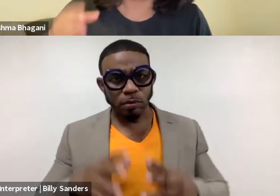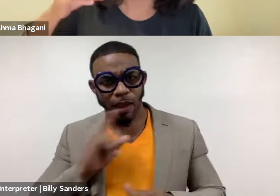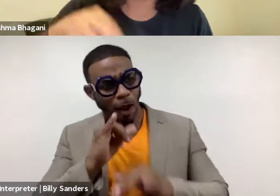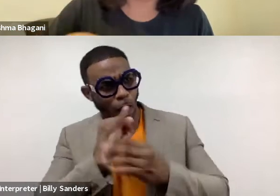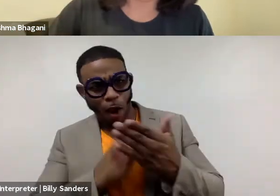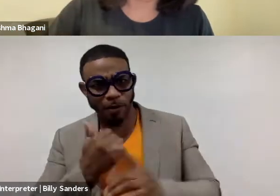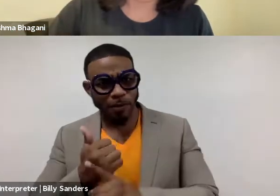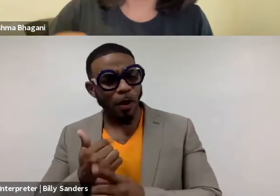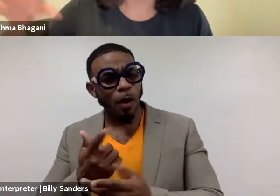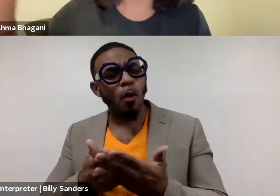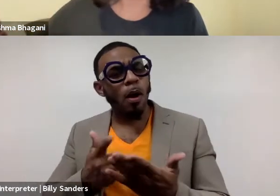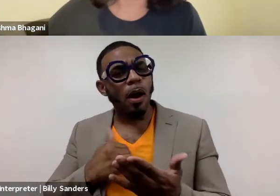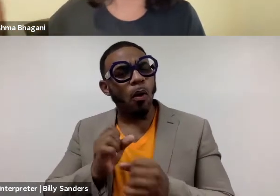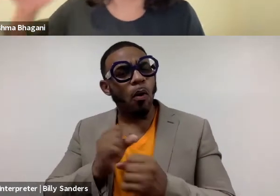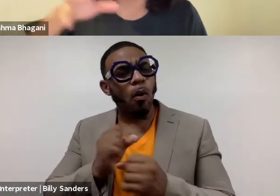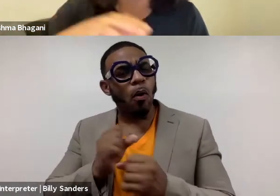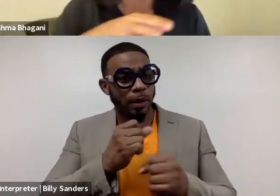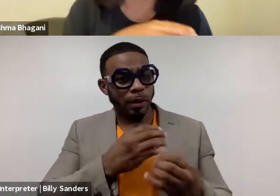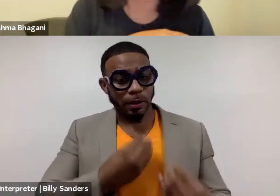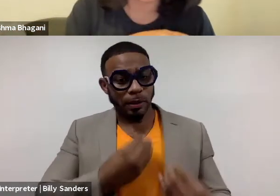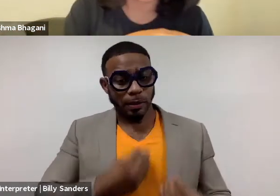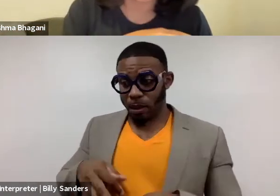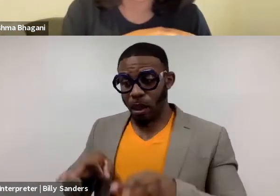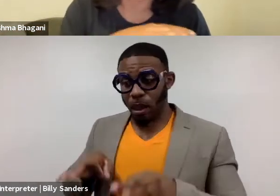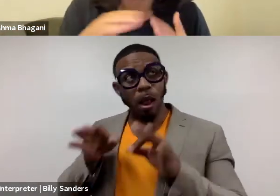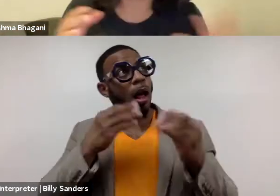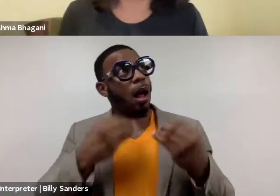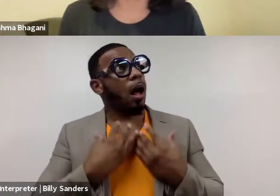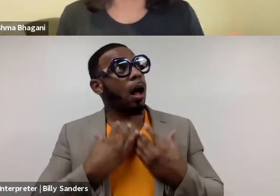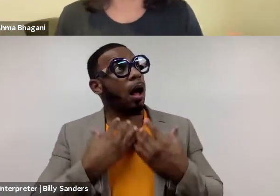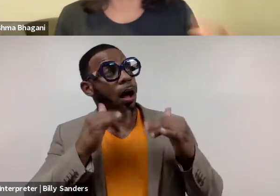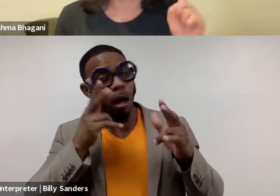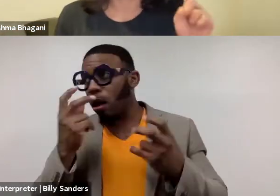What work am I going to create such that when they are doing research about the arts, they look back and they think,